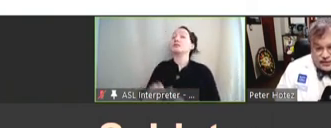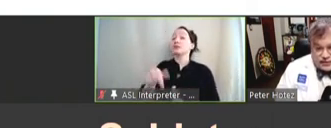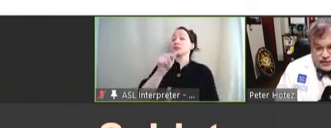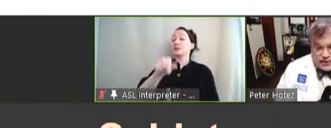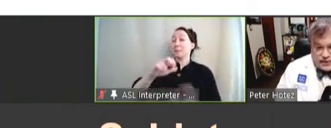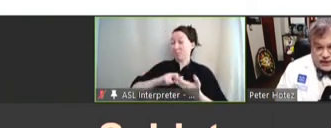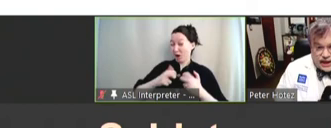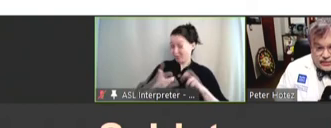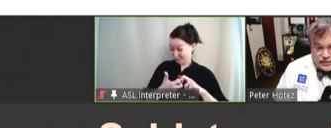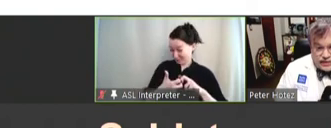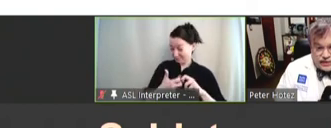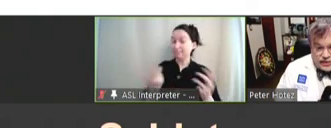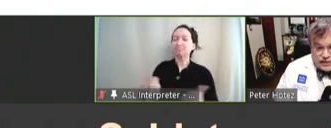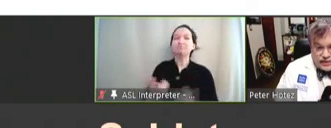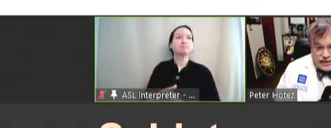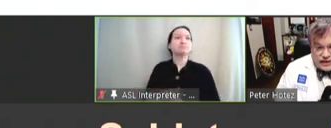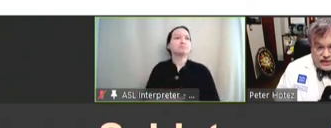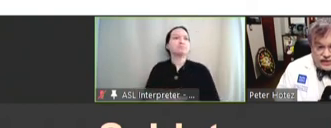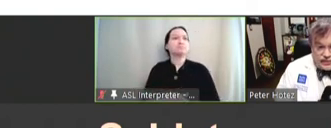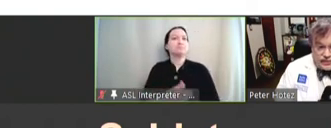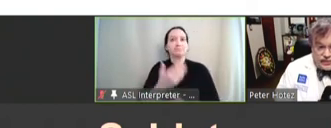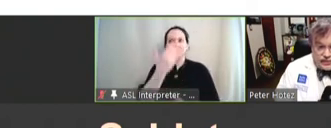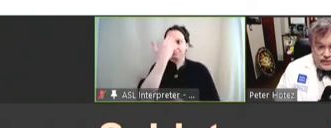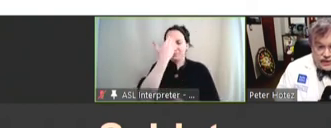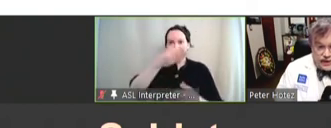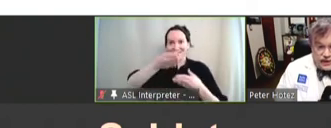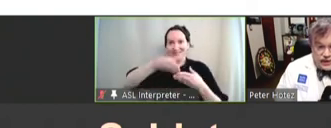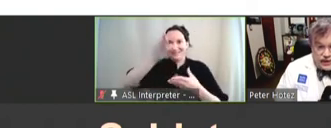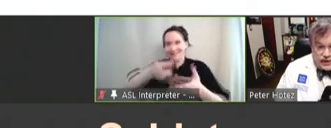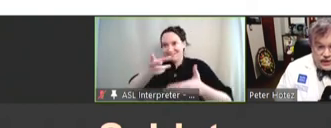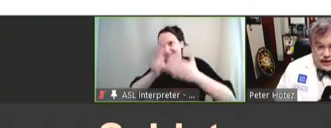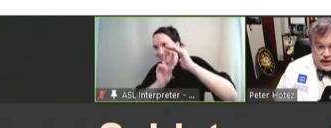though, is not really knowing what the end of the road looks like, in the sense that